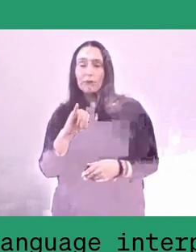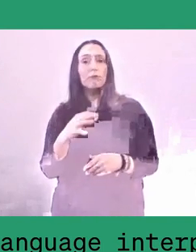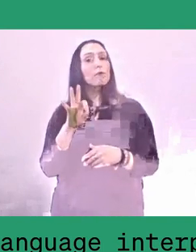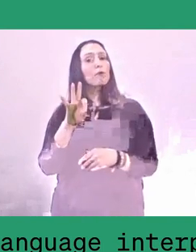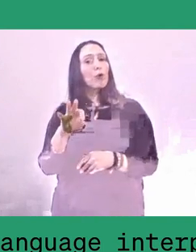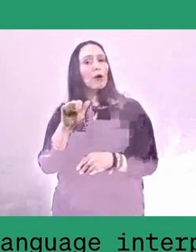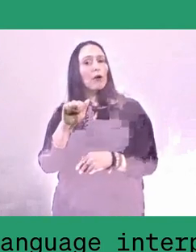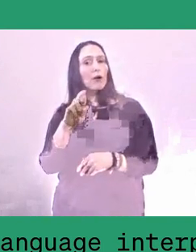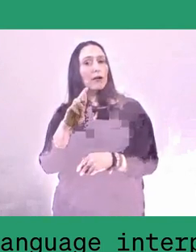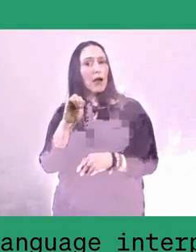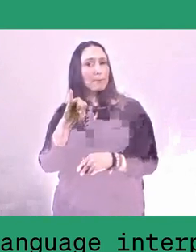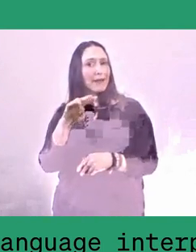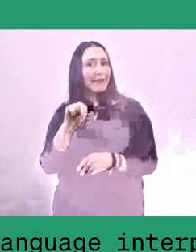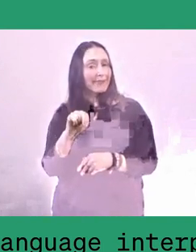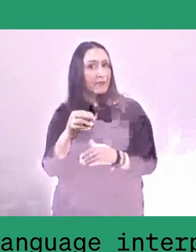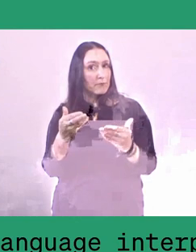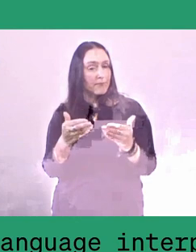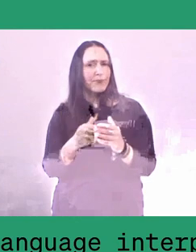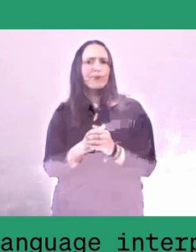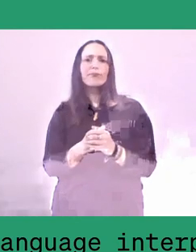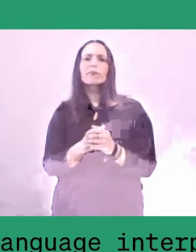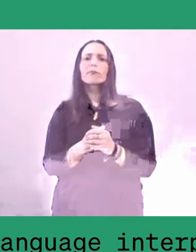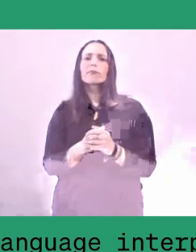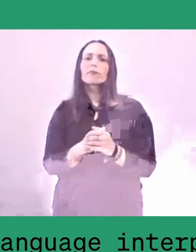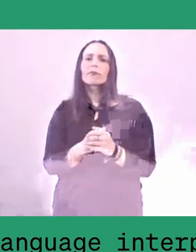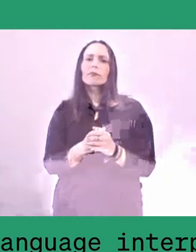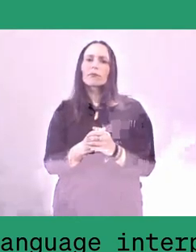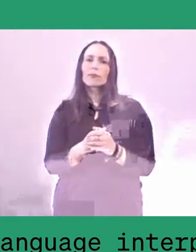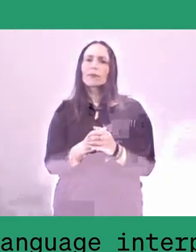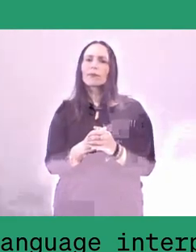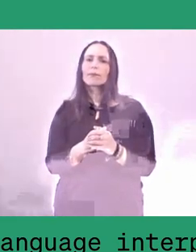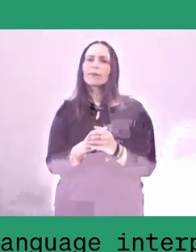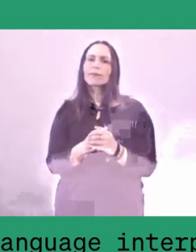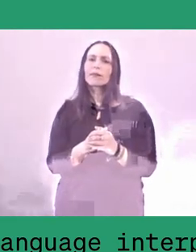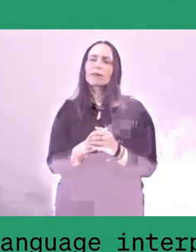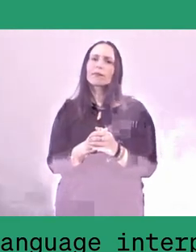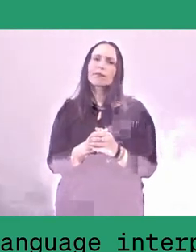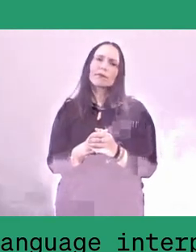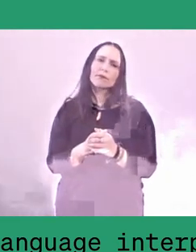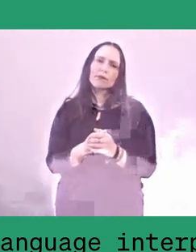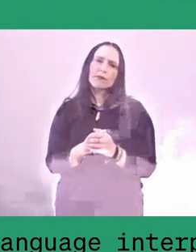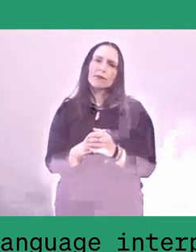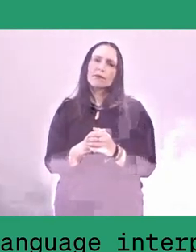When was your first encounter with lumbung?